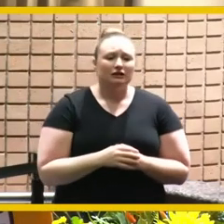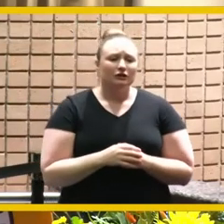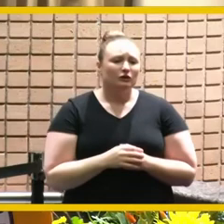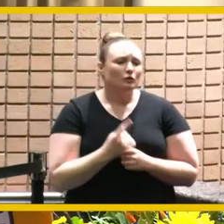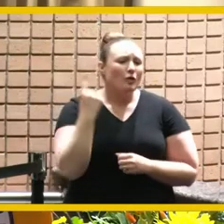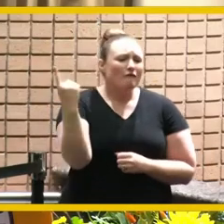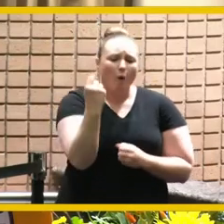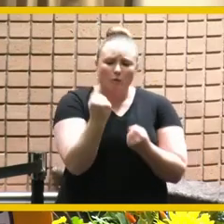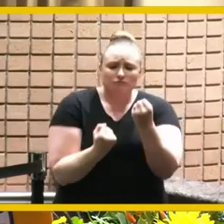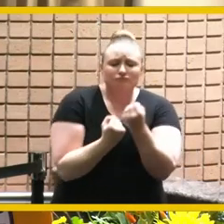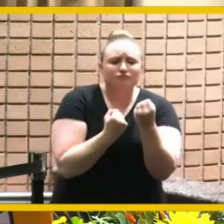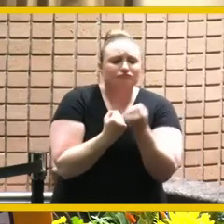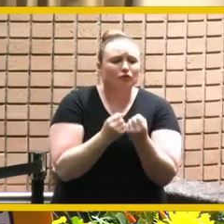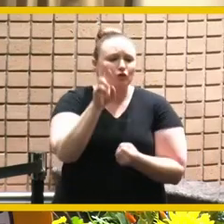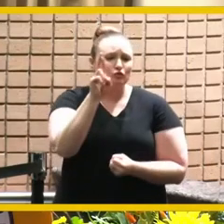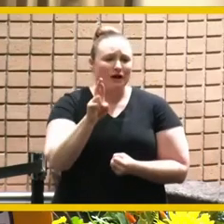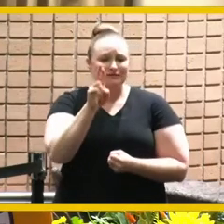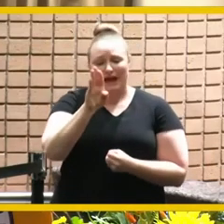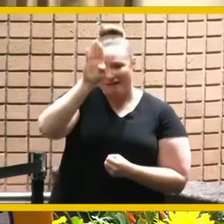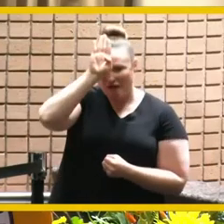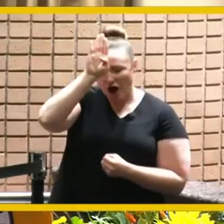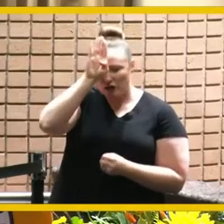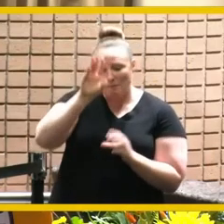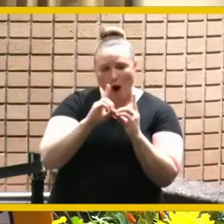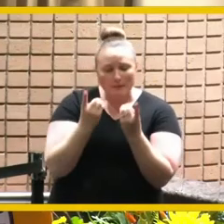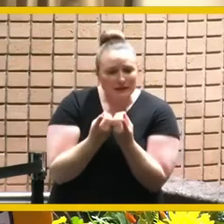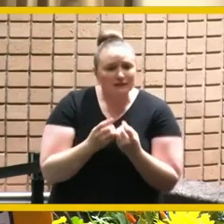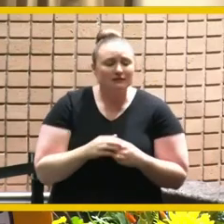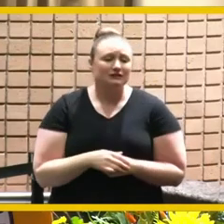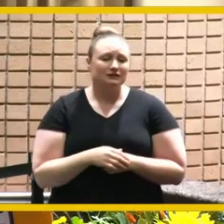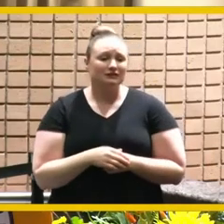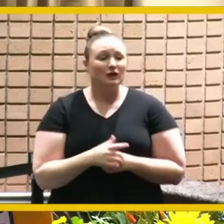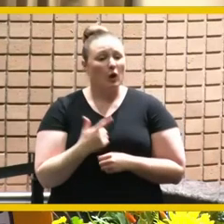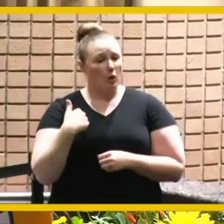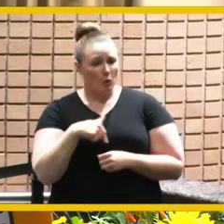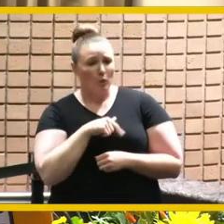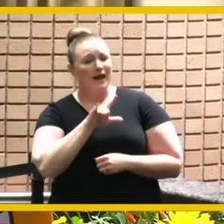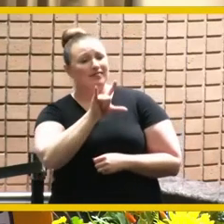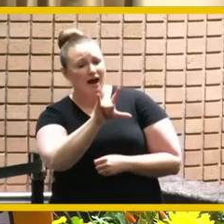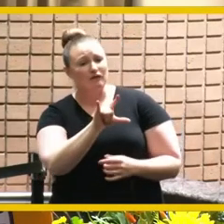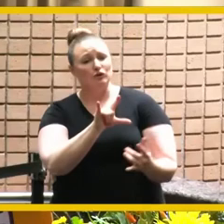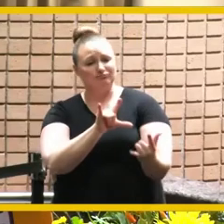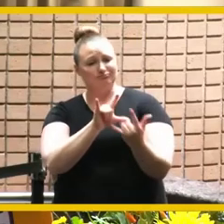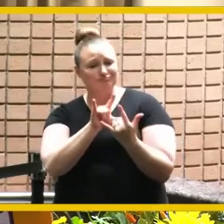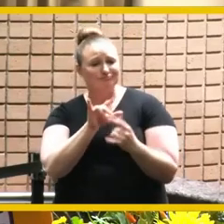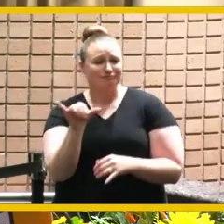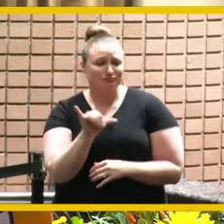riverside fire department and we love you and they love you dearly and we just look forward to seeing